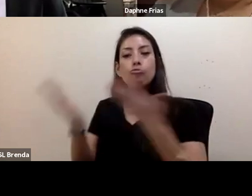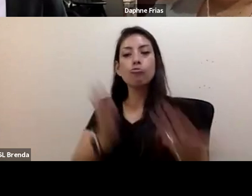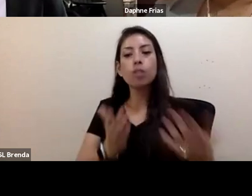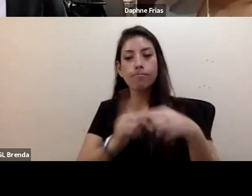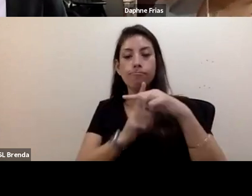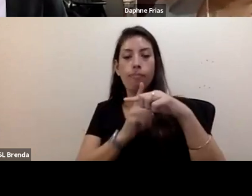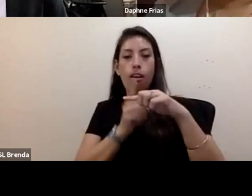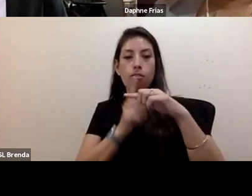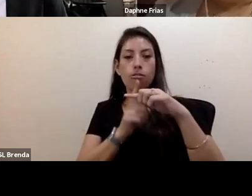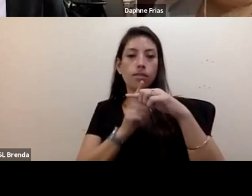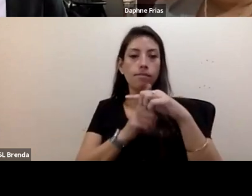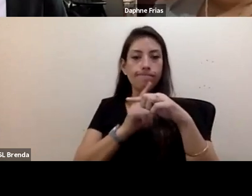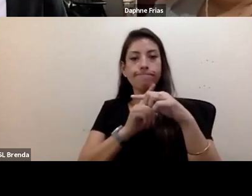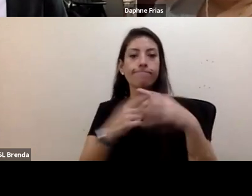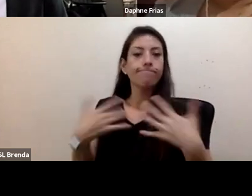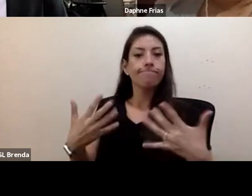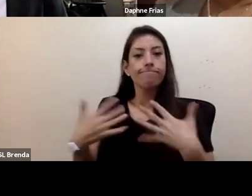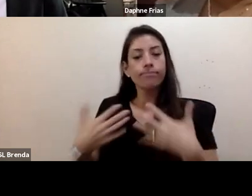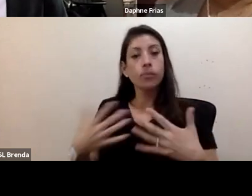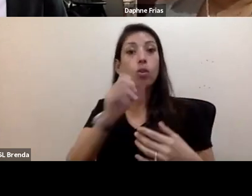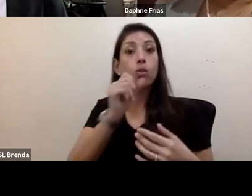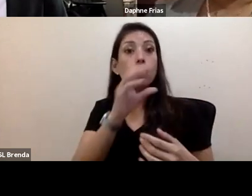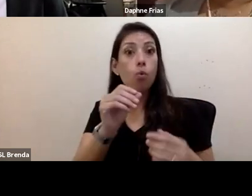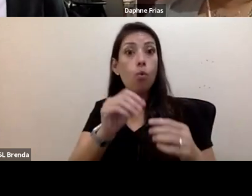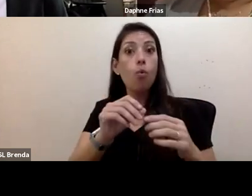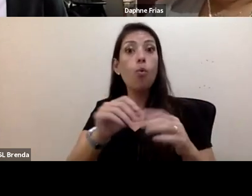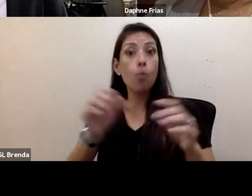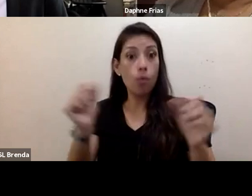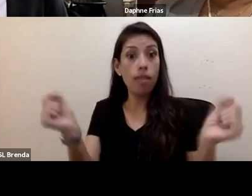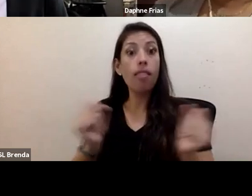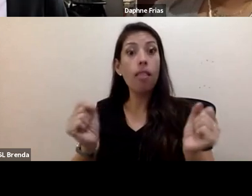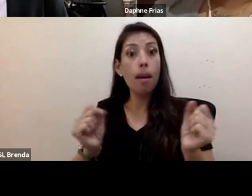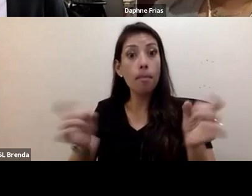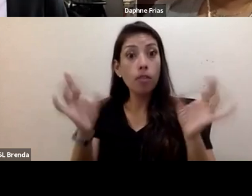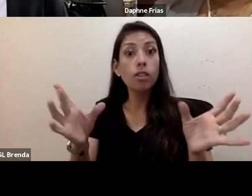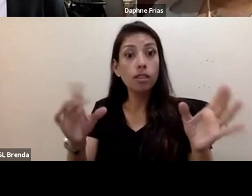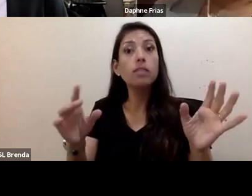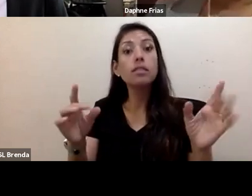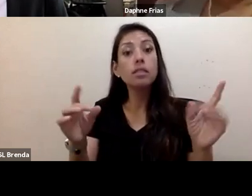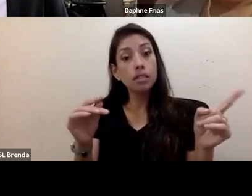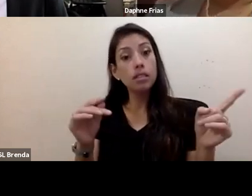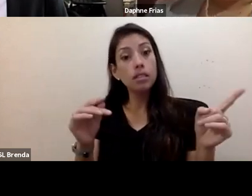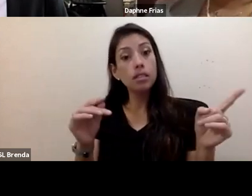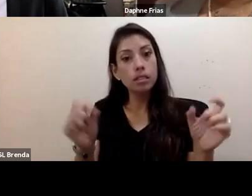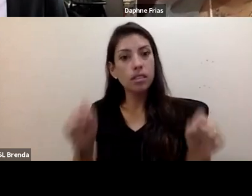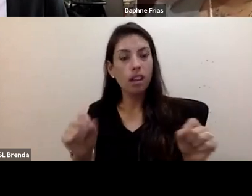and I think that the climate crisis and the work that we do, the commerce sector could very much utilize that.